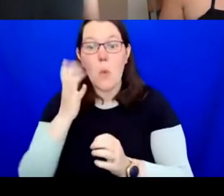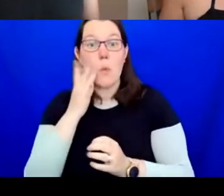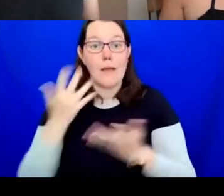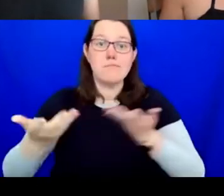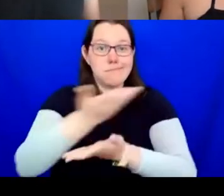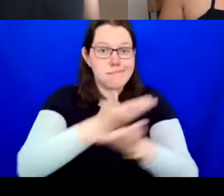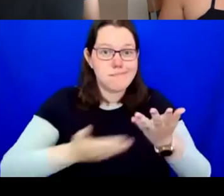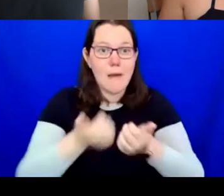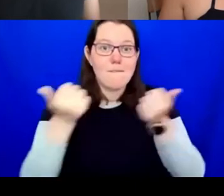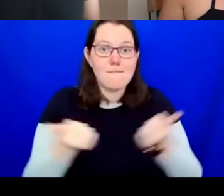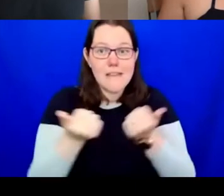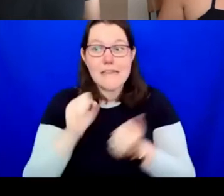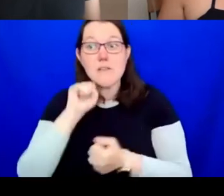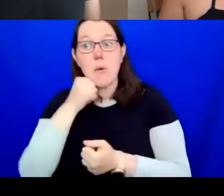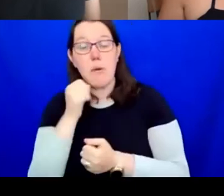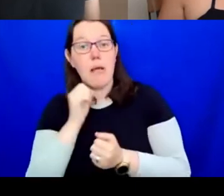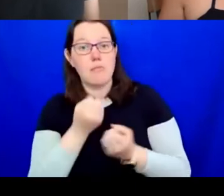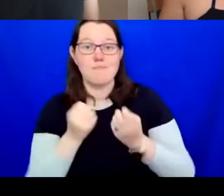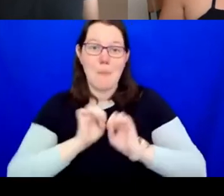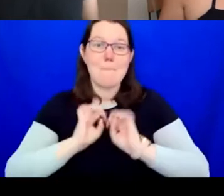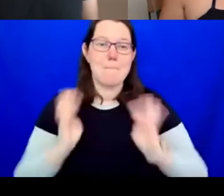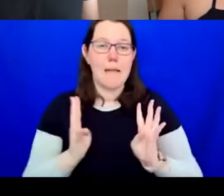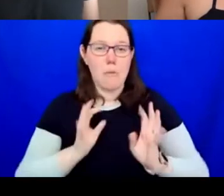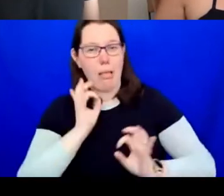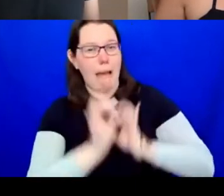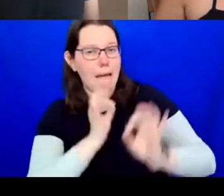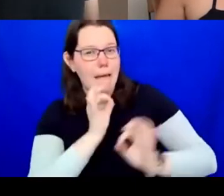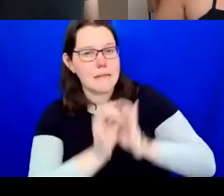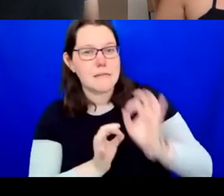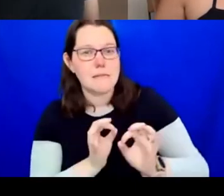I'm going to ask each of the panellists to respond to the provocation in turn for five minutes.